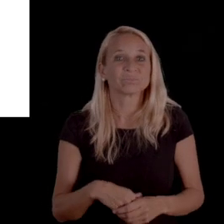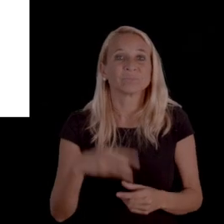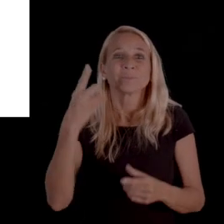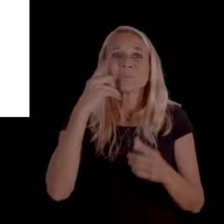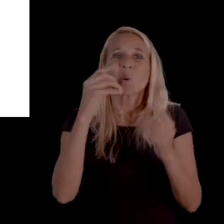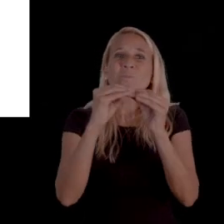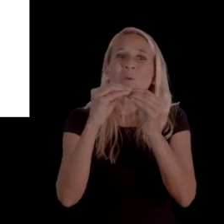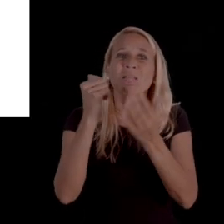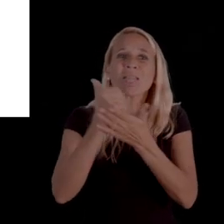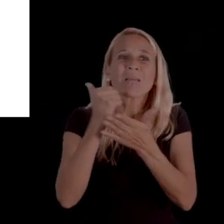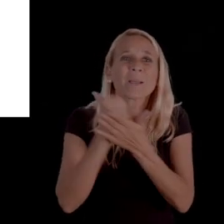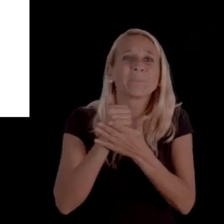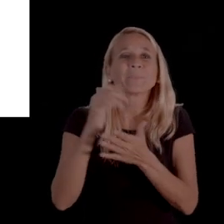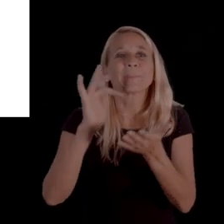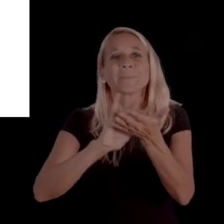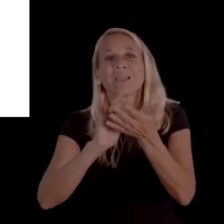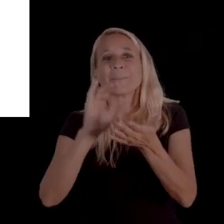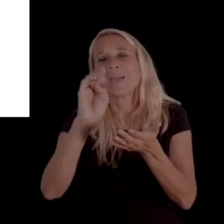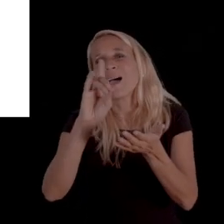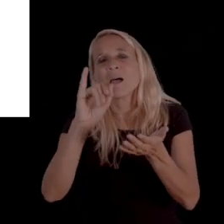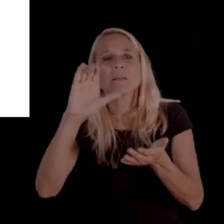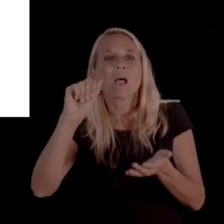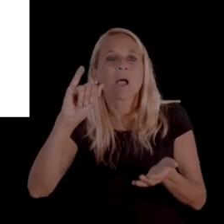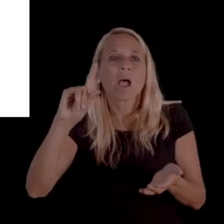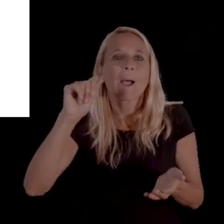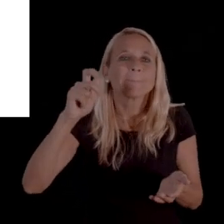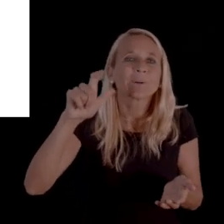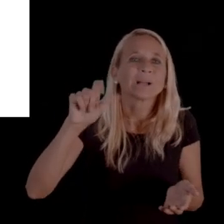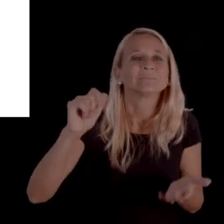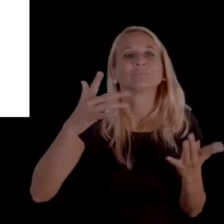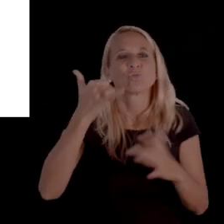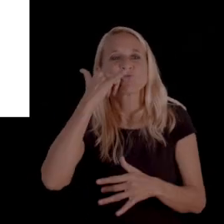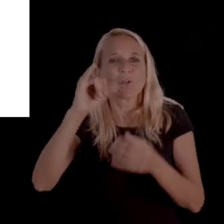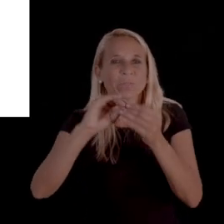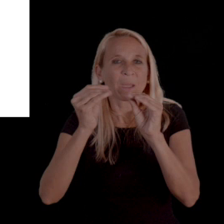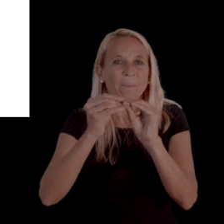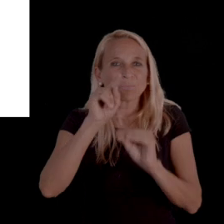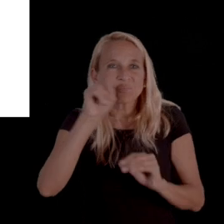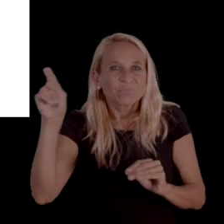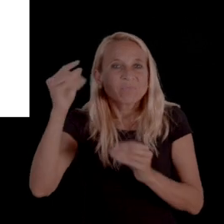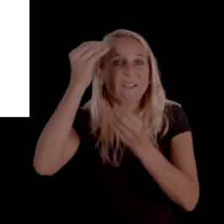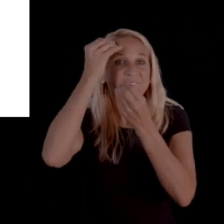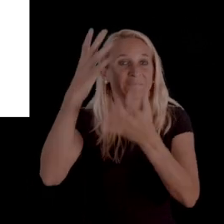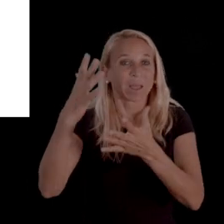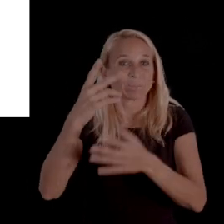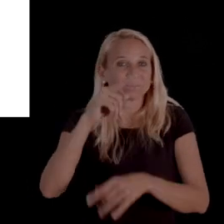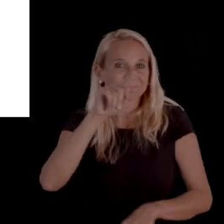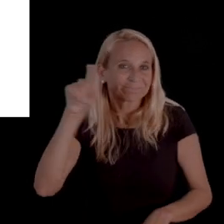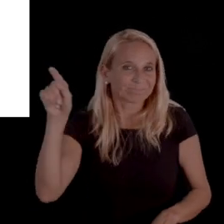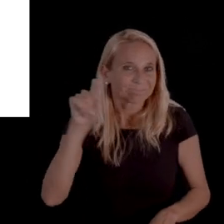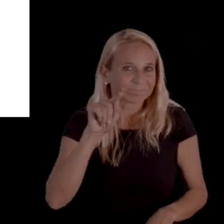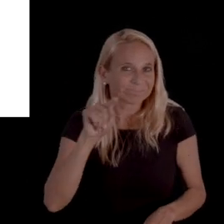[Announcer] For assistance with Medicaid appeals, call our intake line at 1-800-252-9108